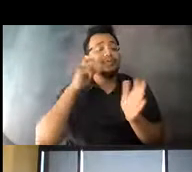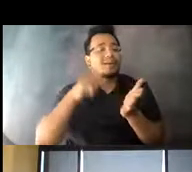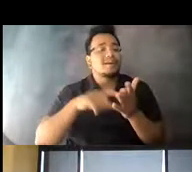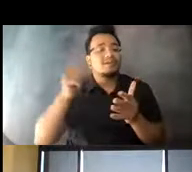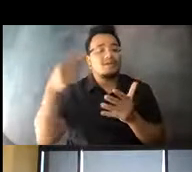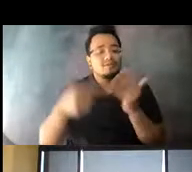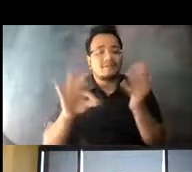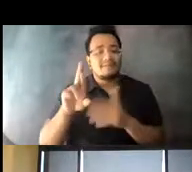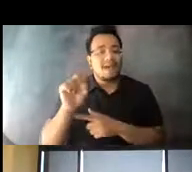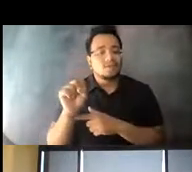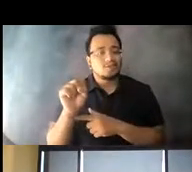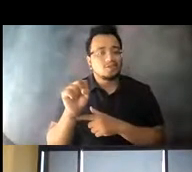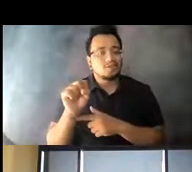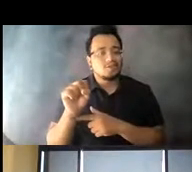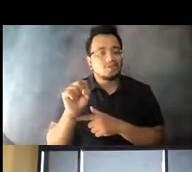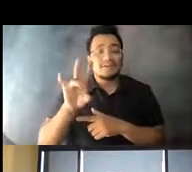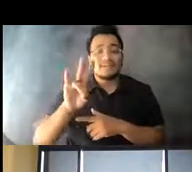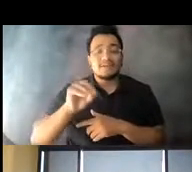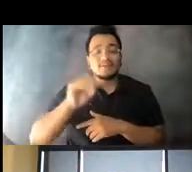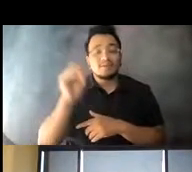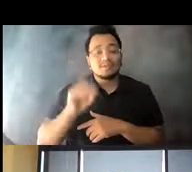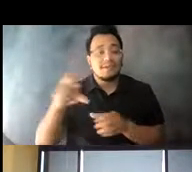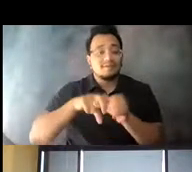14:45:36 Upwards of 70% of our riders are transit dependent.